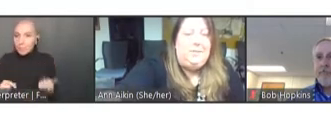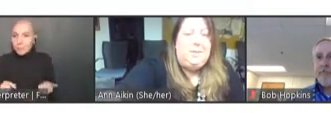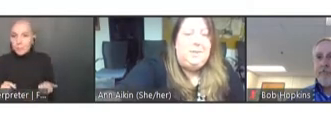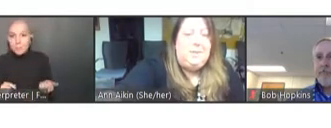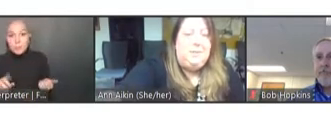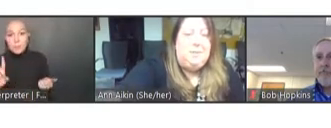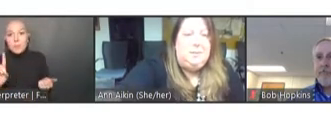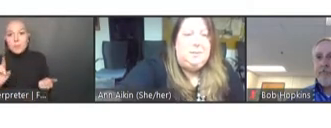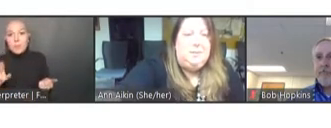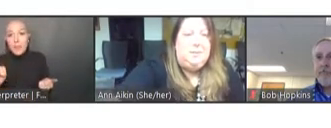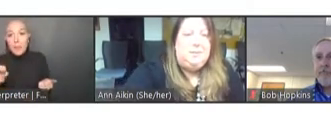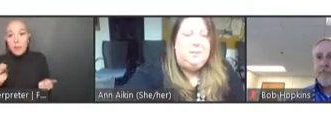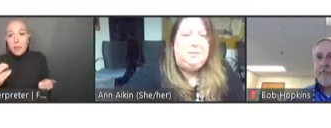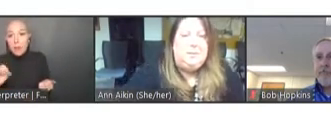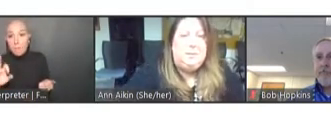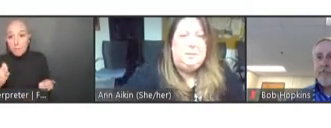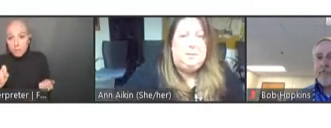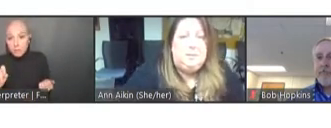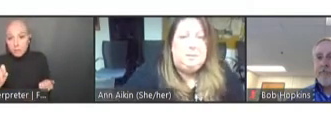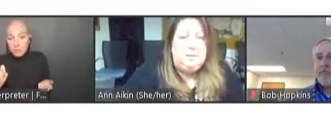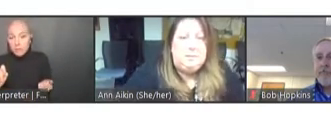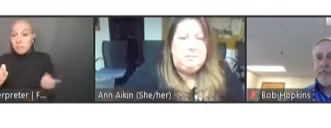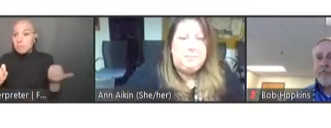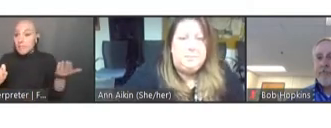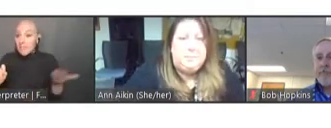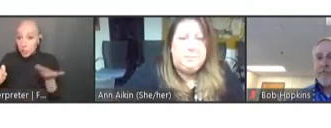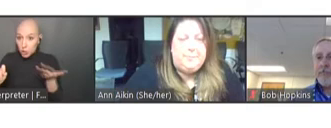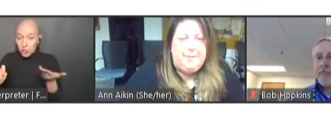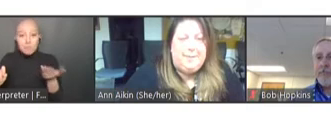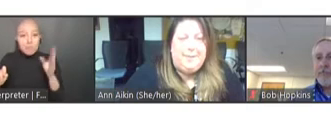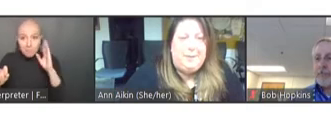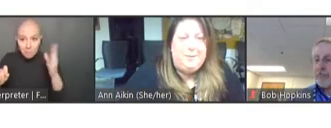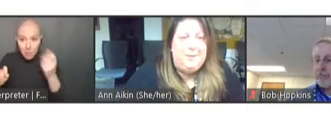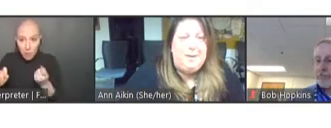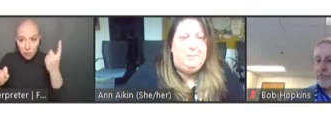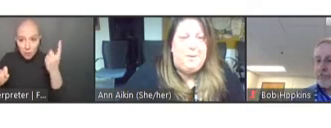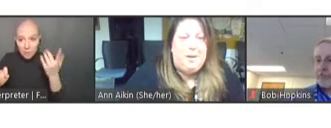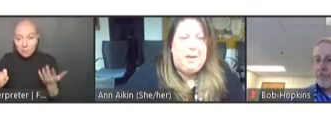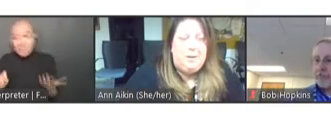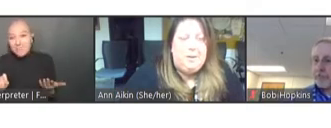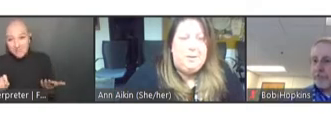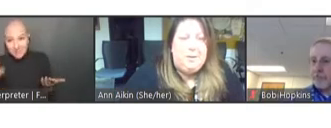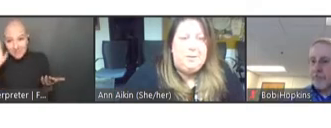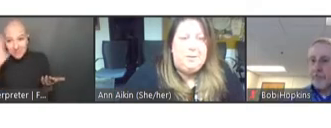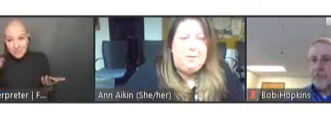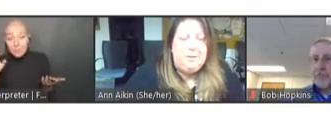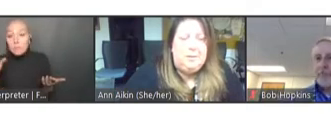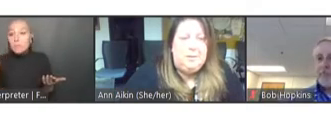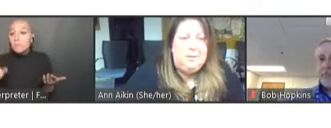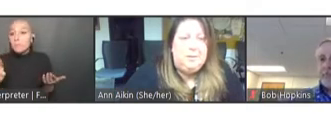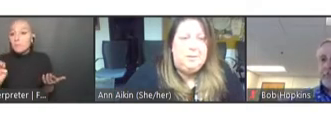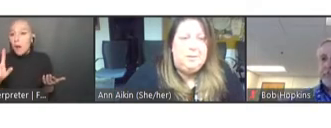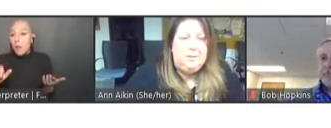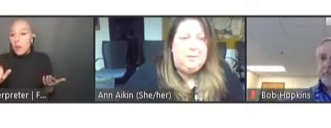Daniel Hoft: Present. Hi, all. Ann Aikin: Hello. Molly Howell? Molly Howell: I'm here.